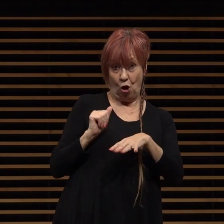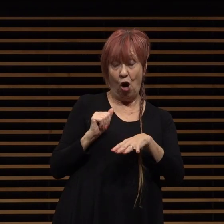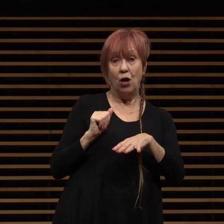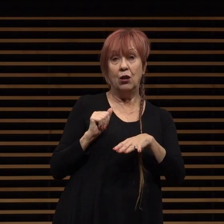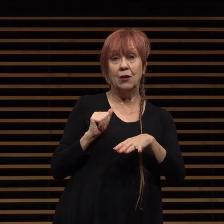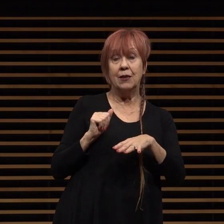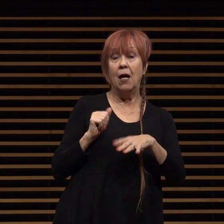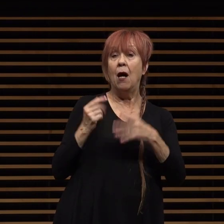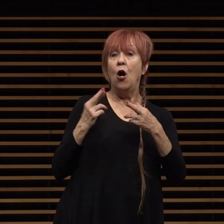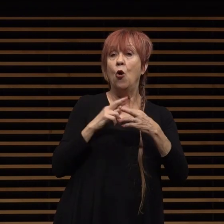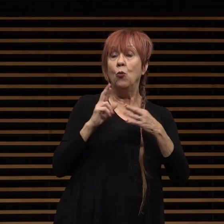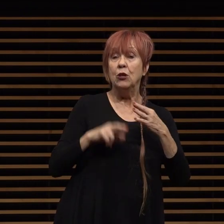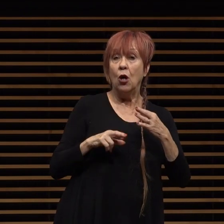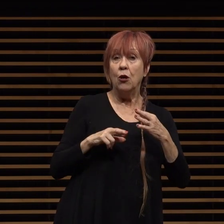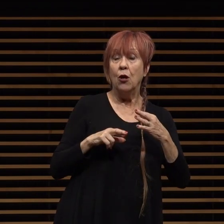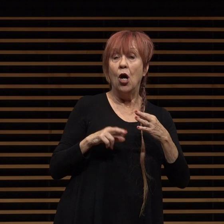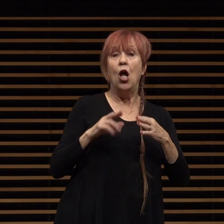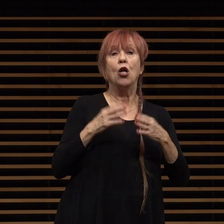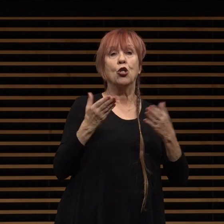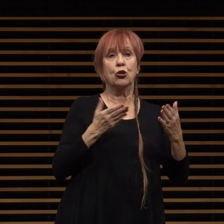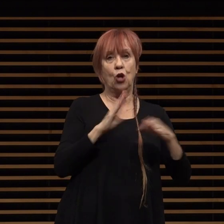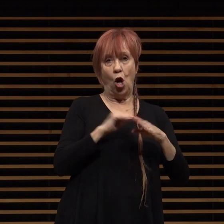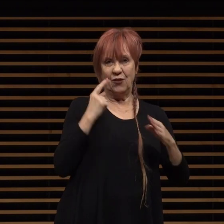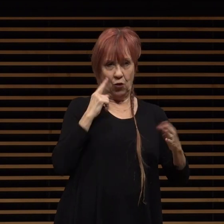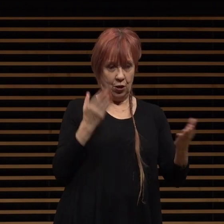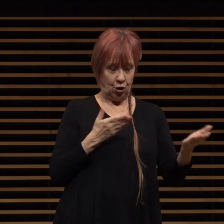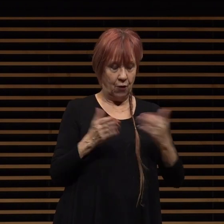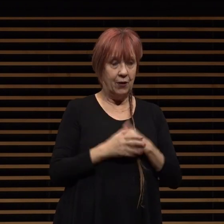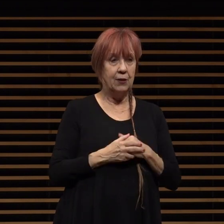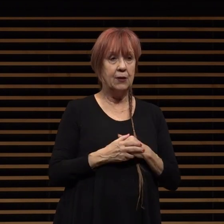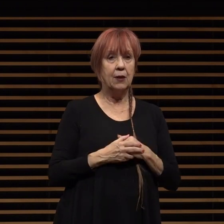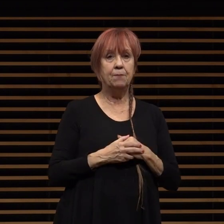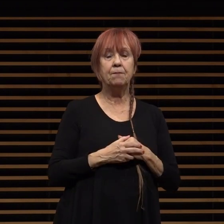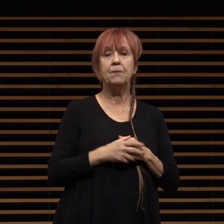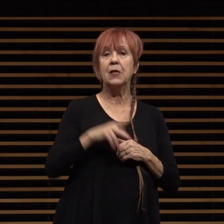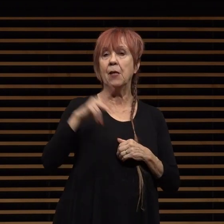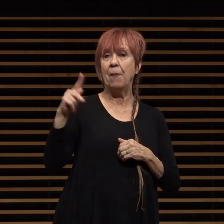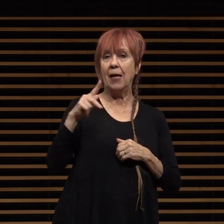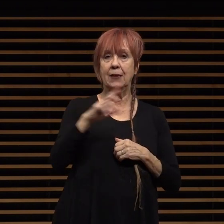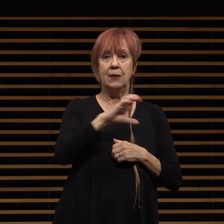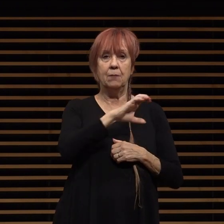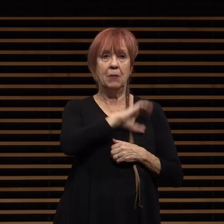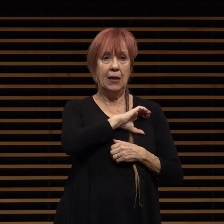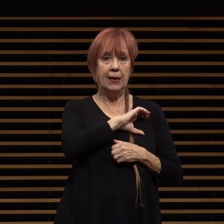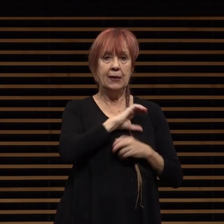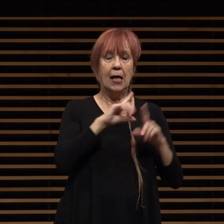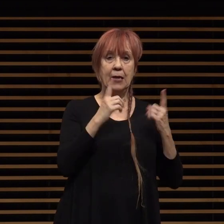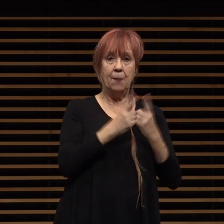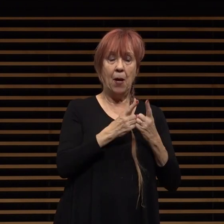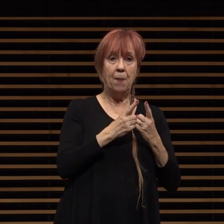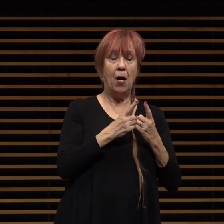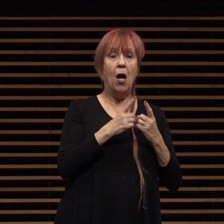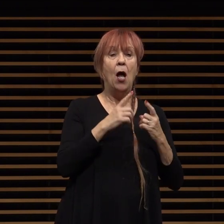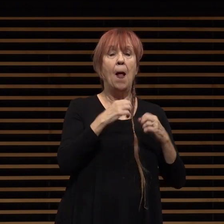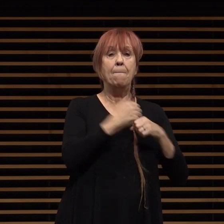resulted in calls for service the pasadena police department made